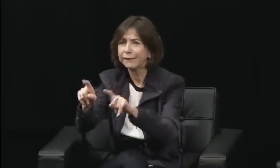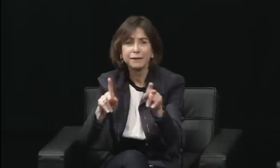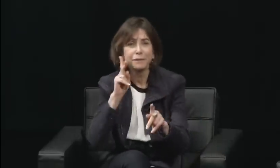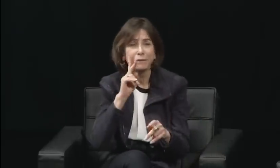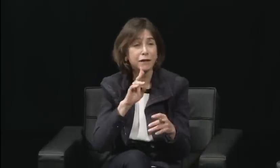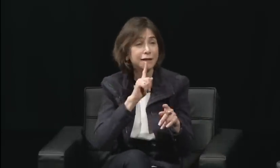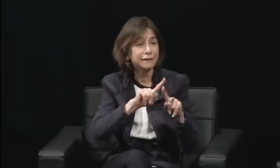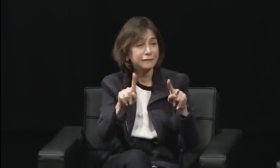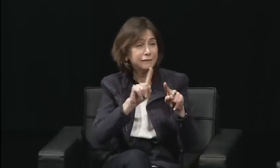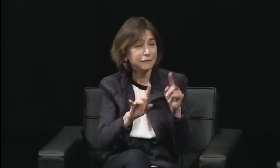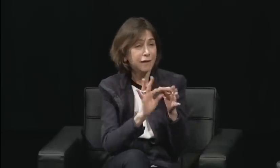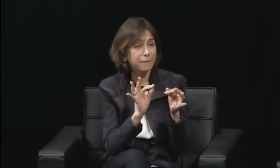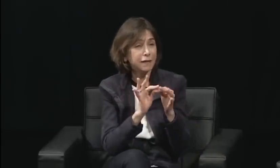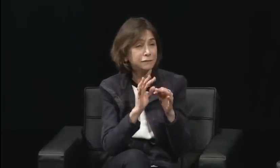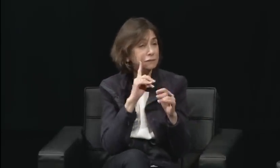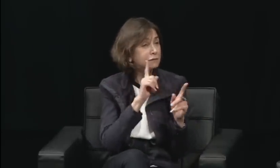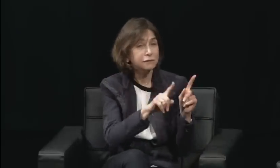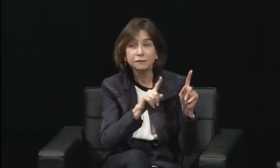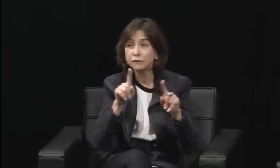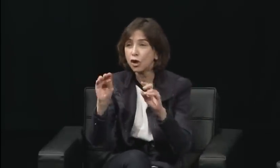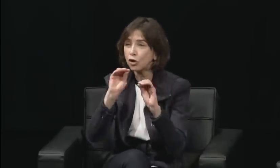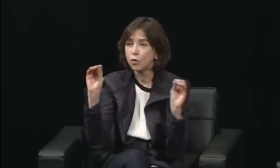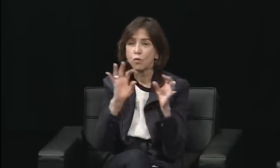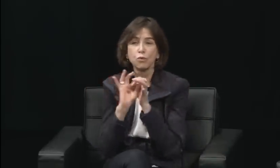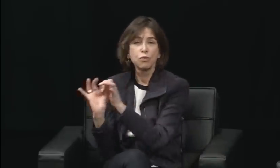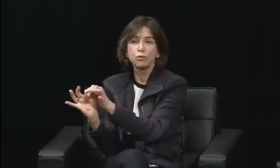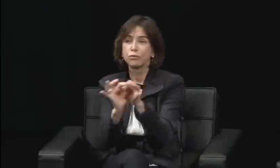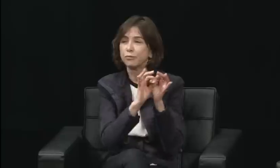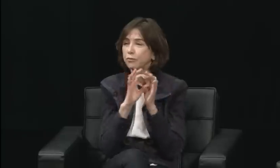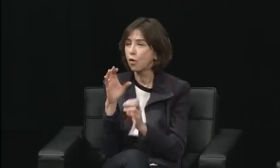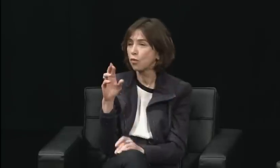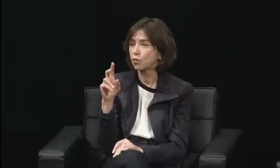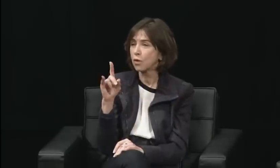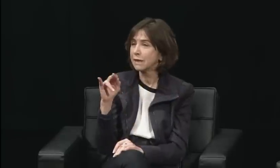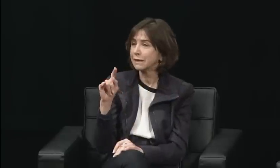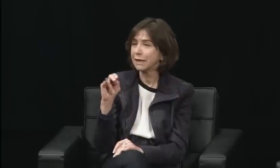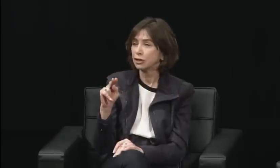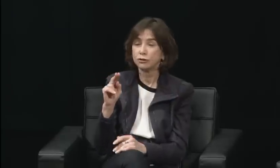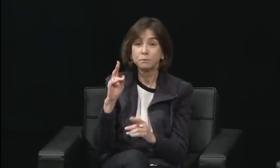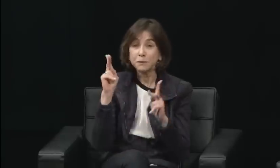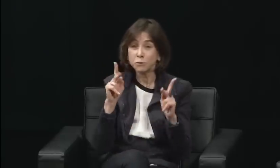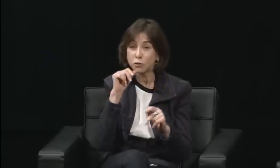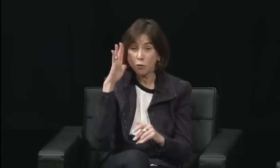So let's start by asking where you were during DPN and what was your job at that time?